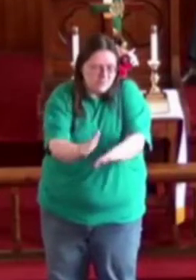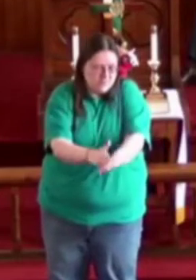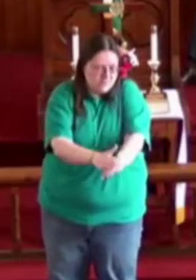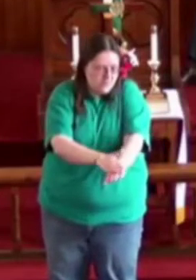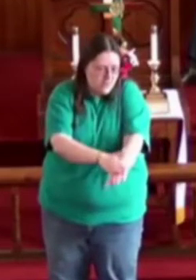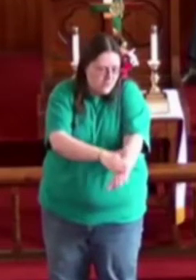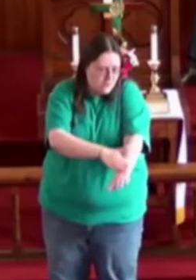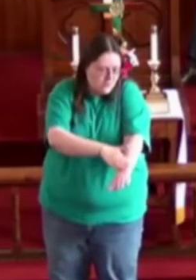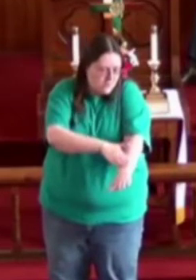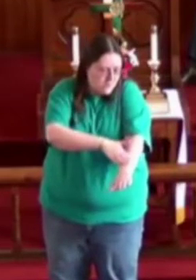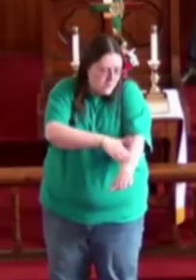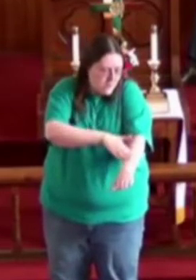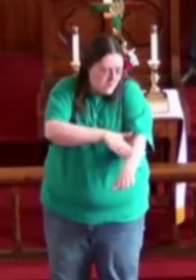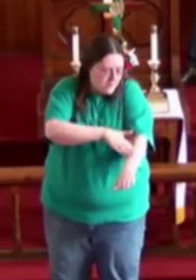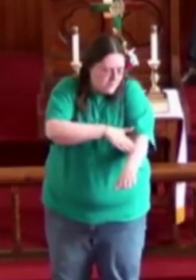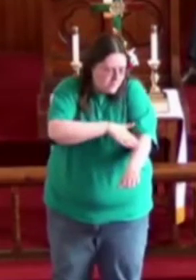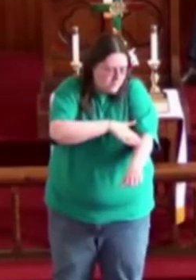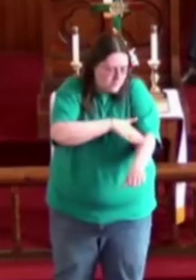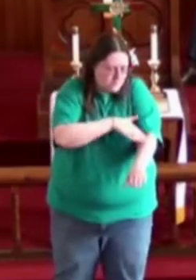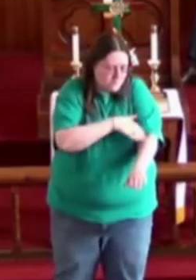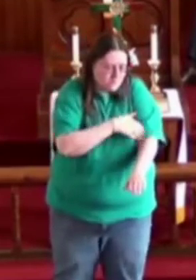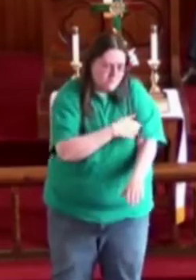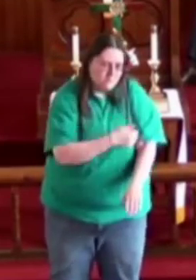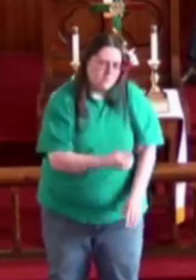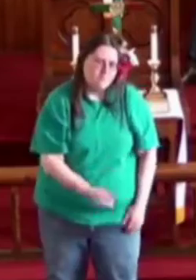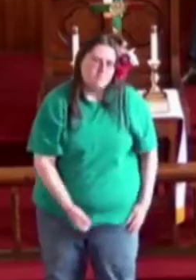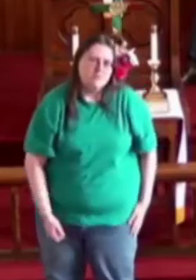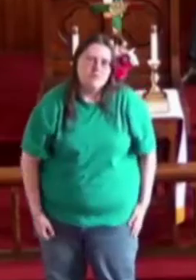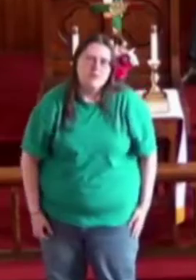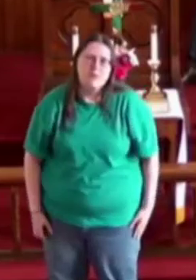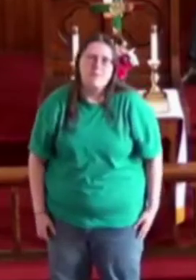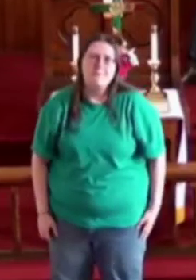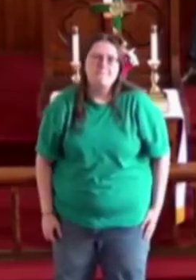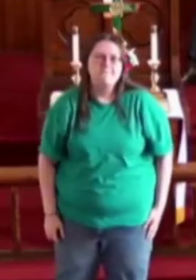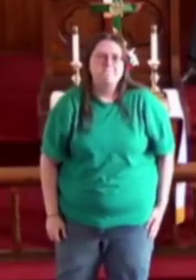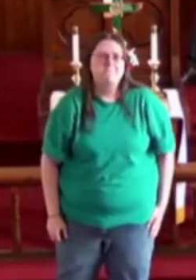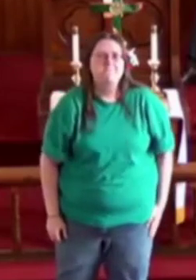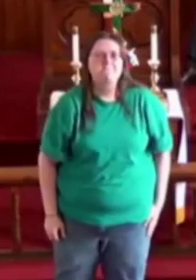Slow down